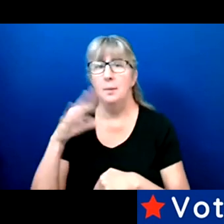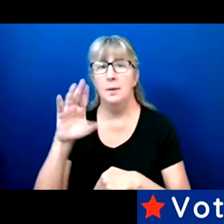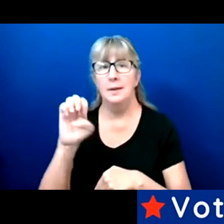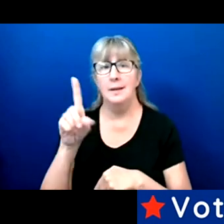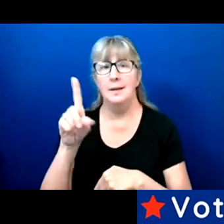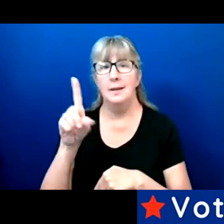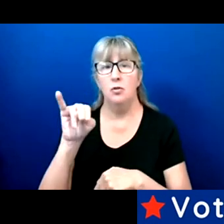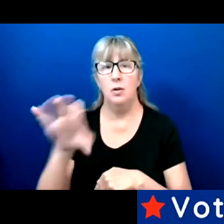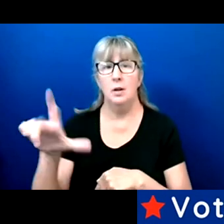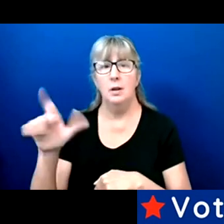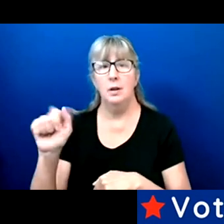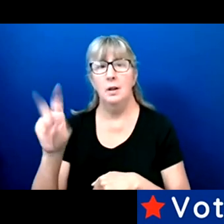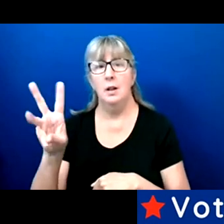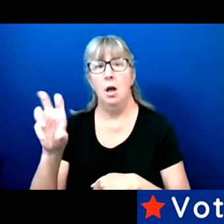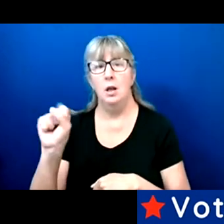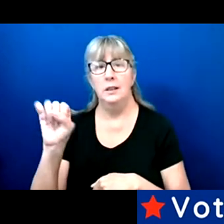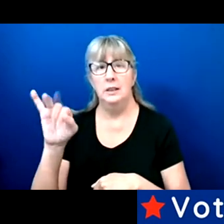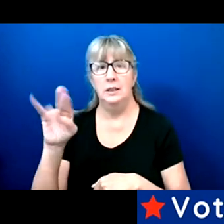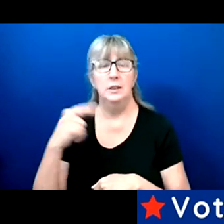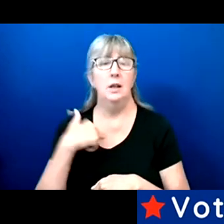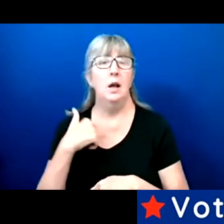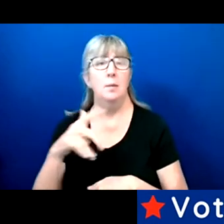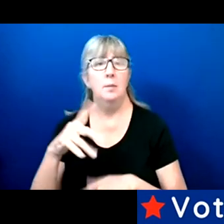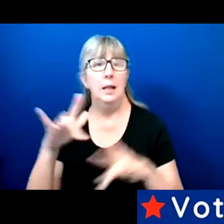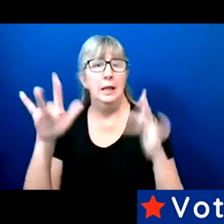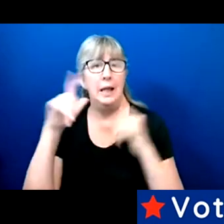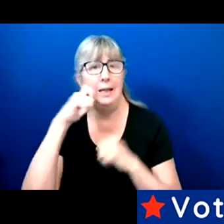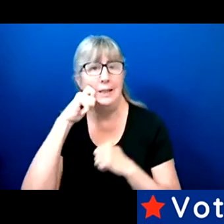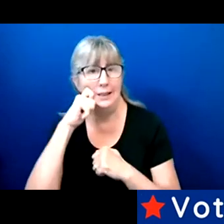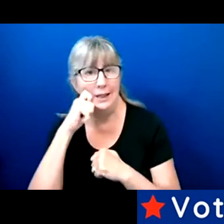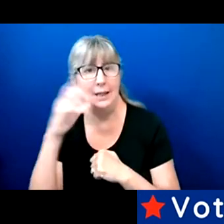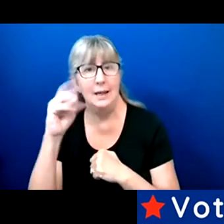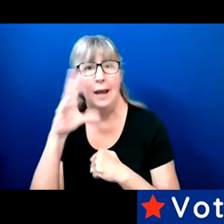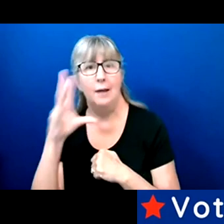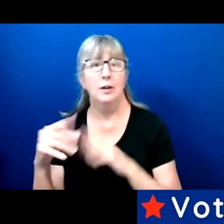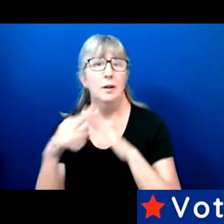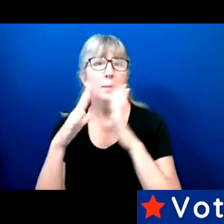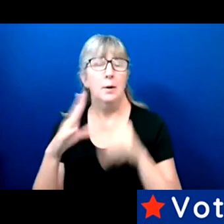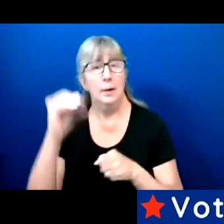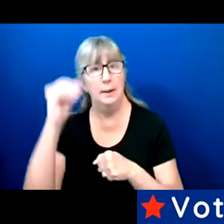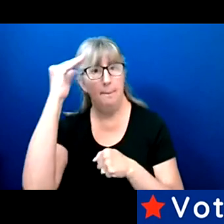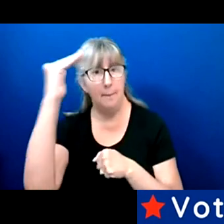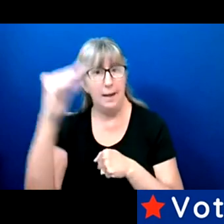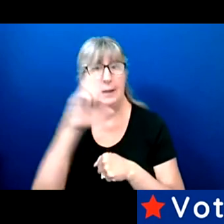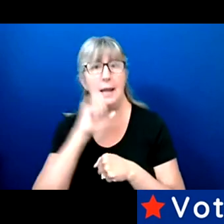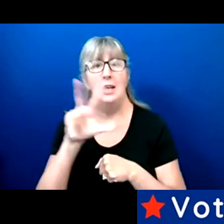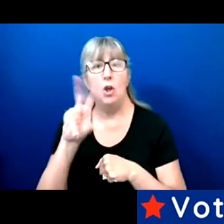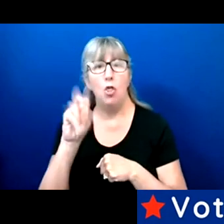I am a fair skin, light skin African-American man in his 30s.